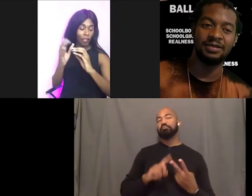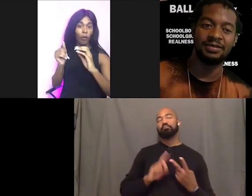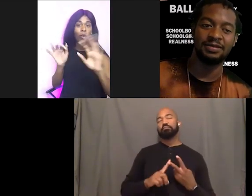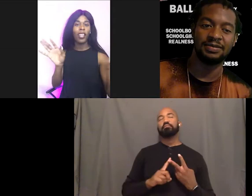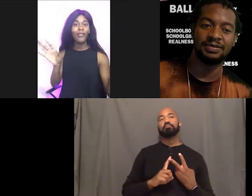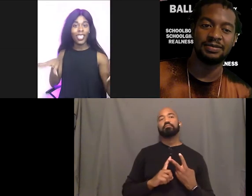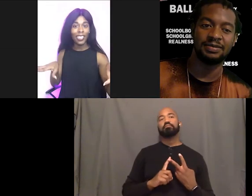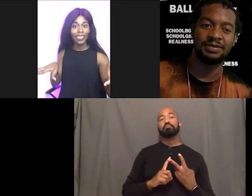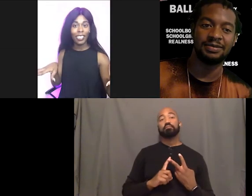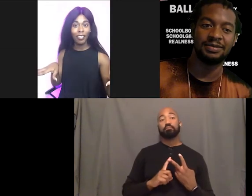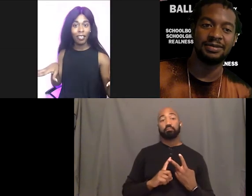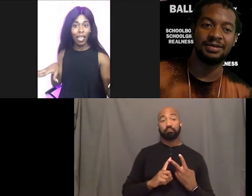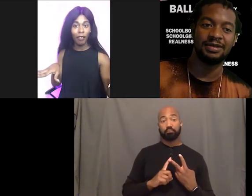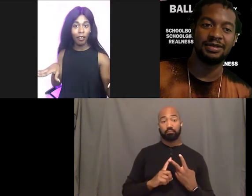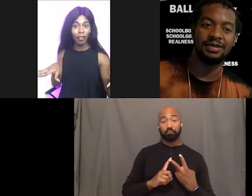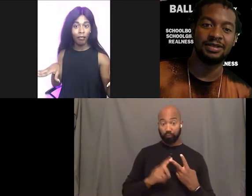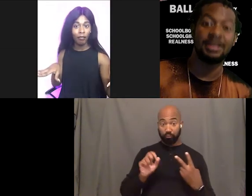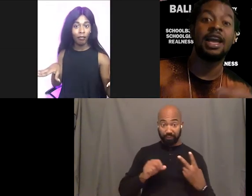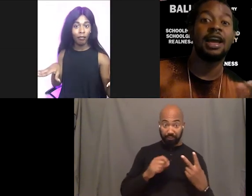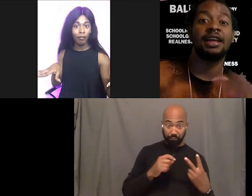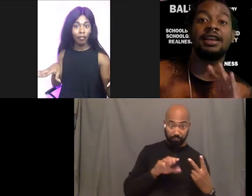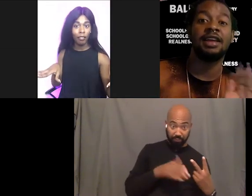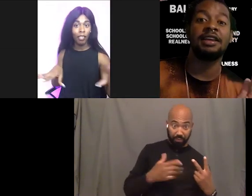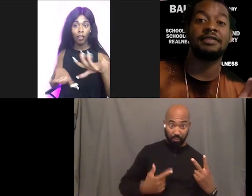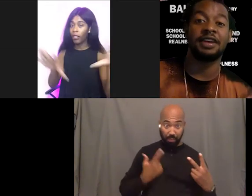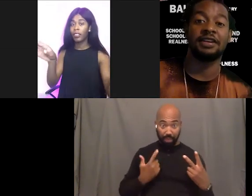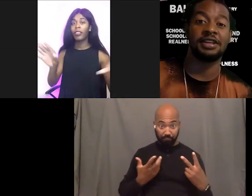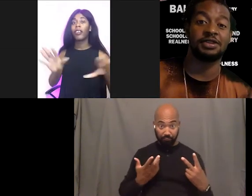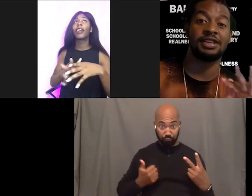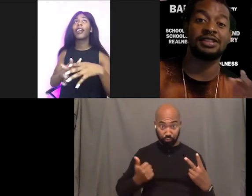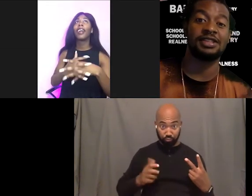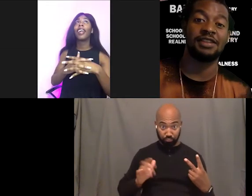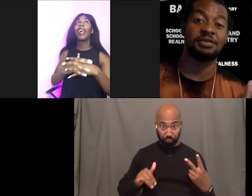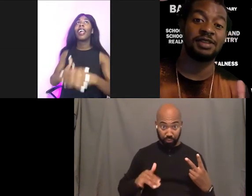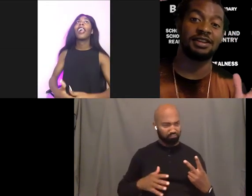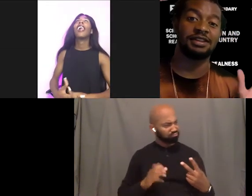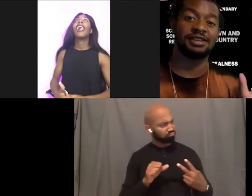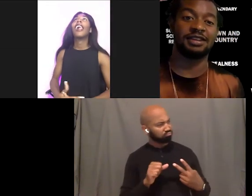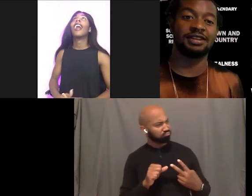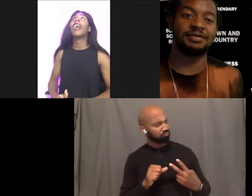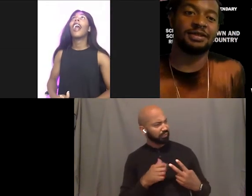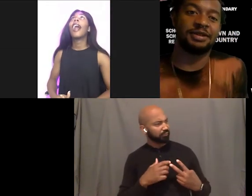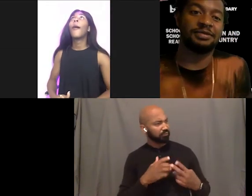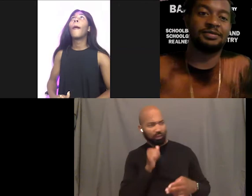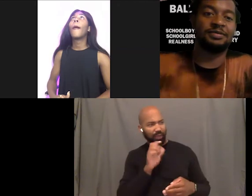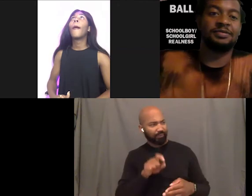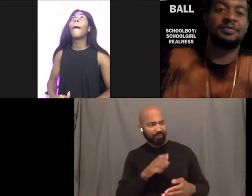Oh, we can say dead or alive right? Yeah. Any three. - Any three. So it doesn't just have to be singers either, you know.